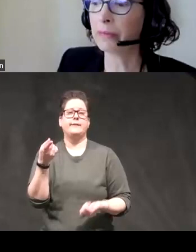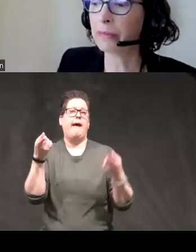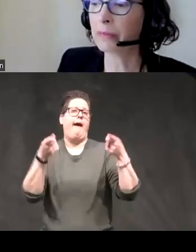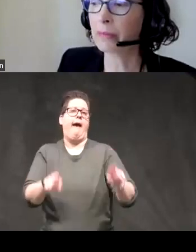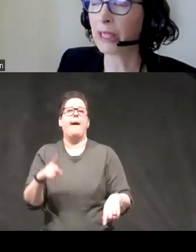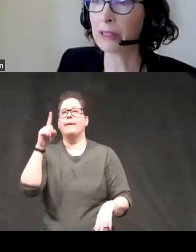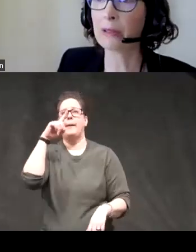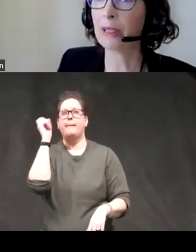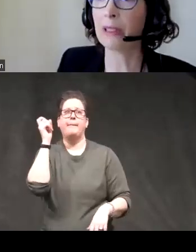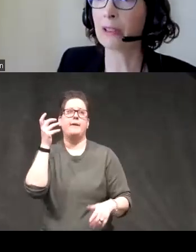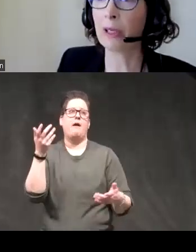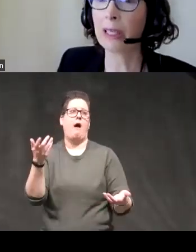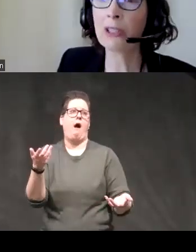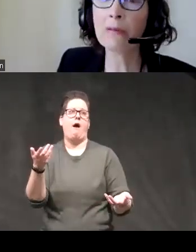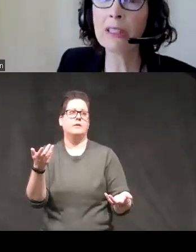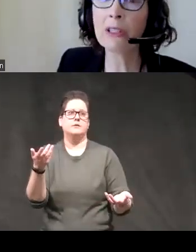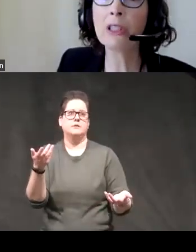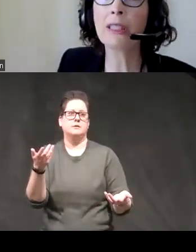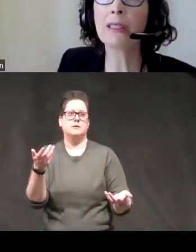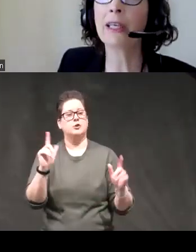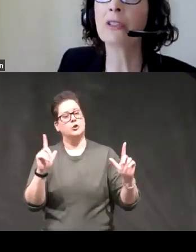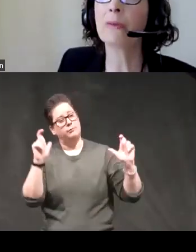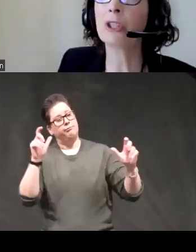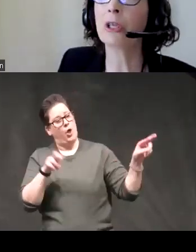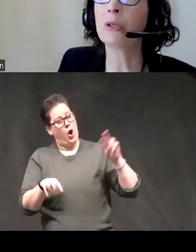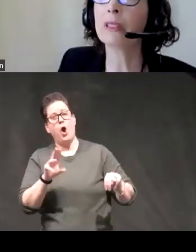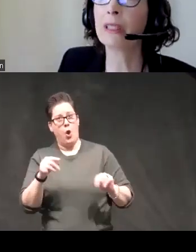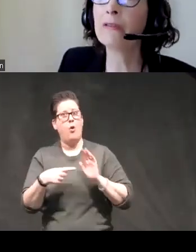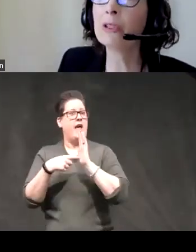um that's in cross-sectional research these scales have been shown in several